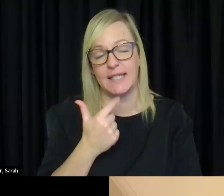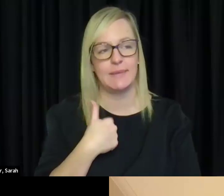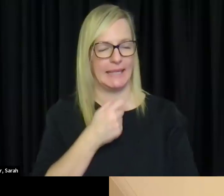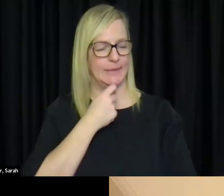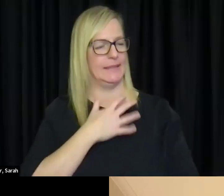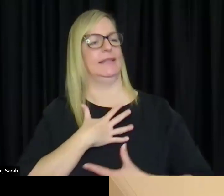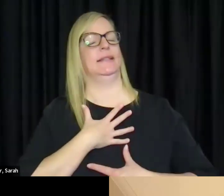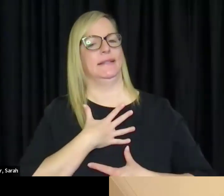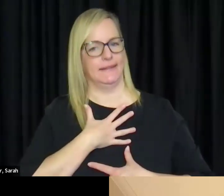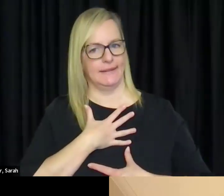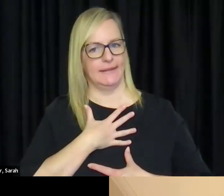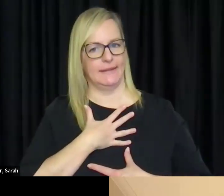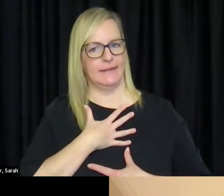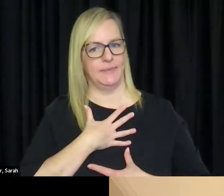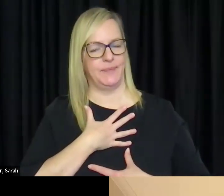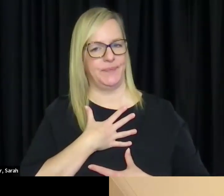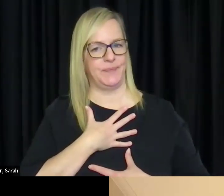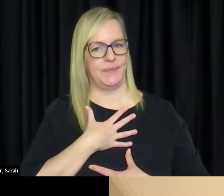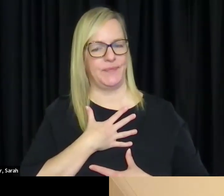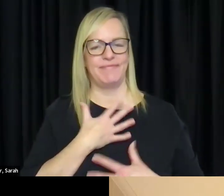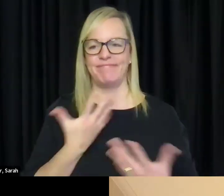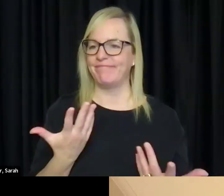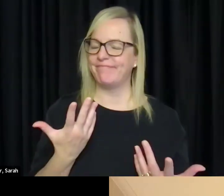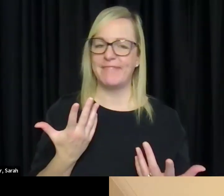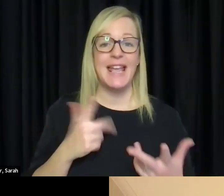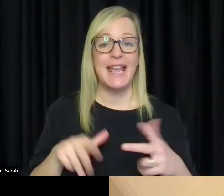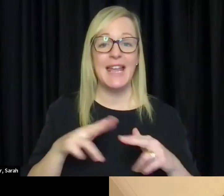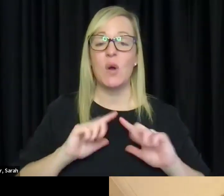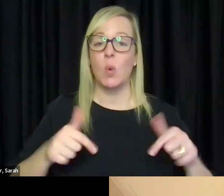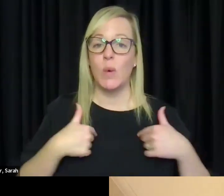into this for me it is like, you know if we are not giving those opportunities to